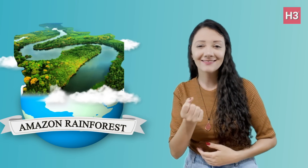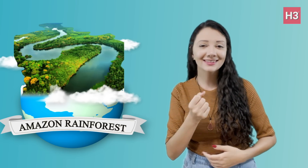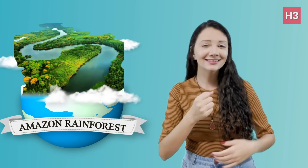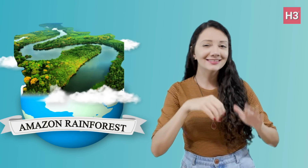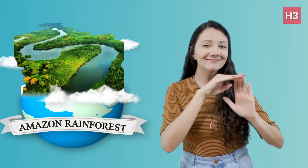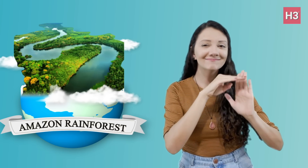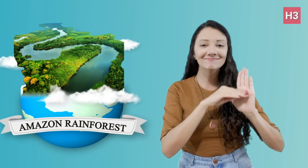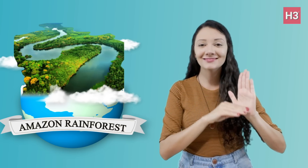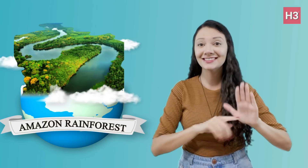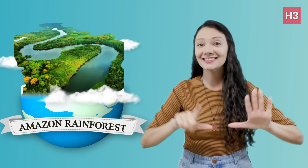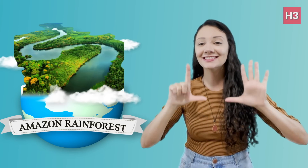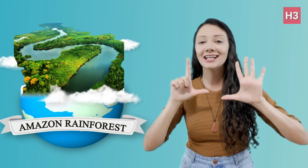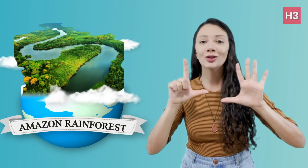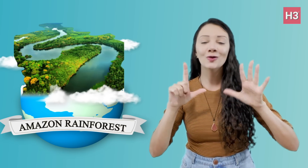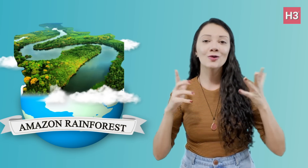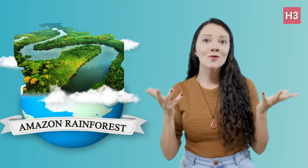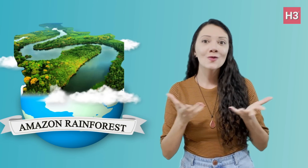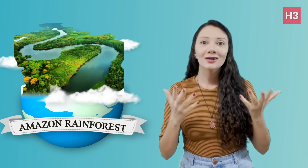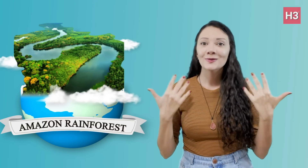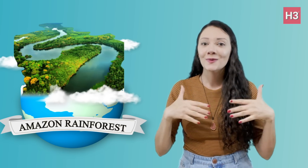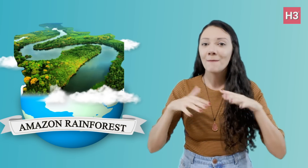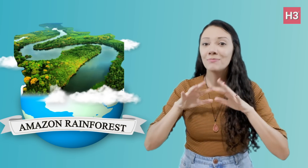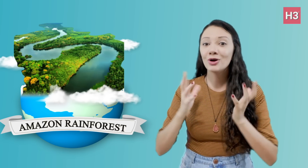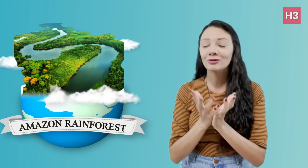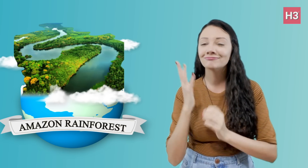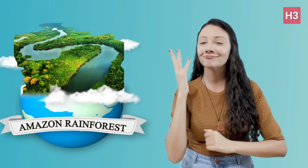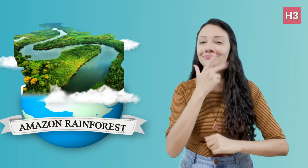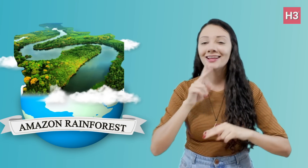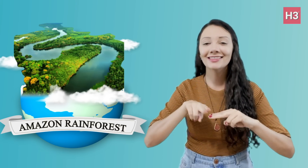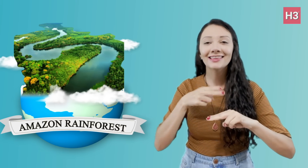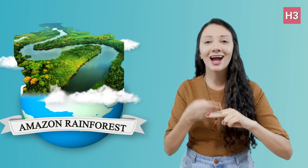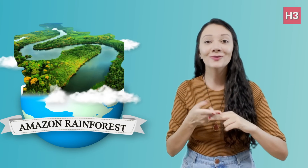other South American countries.